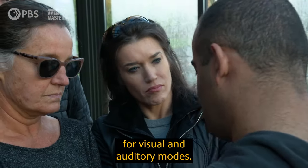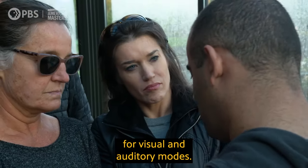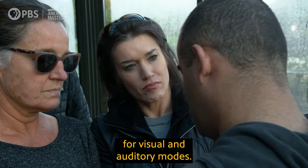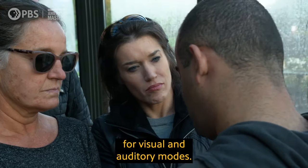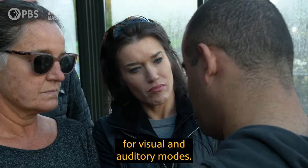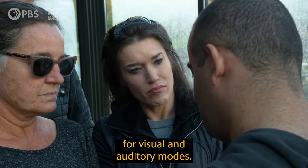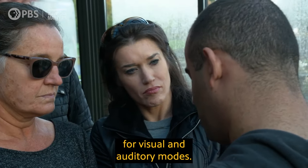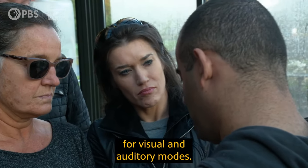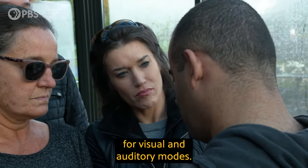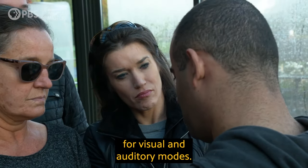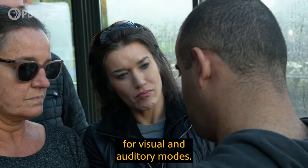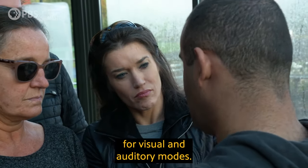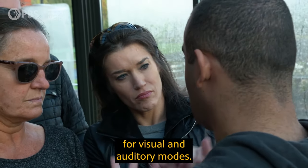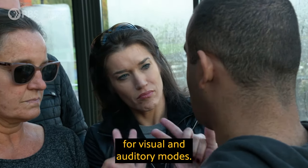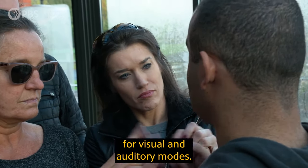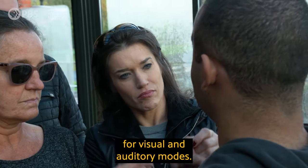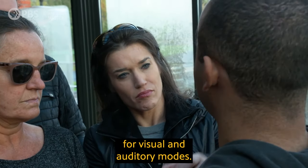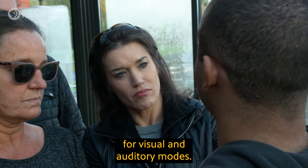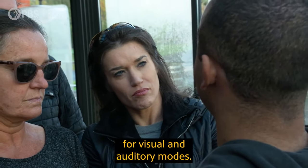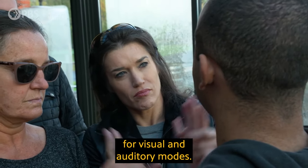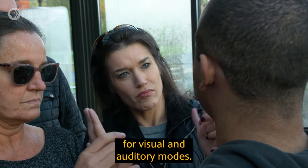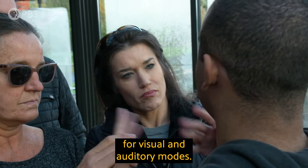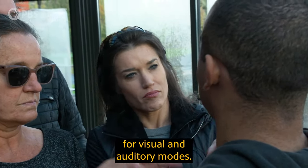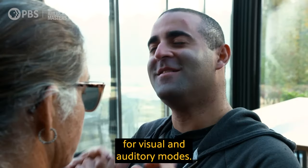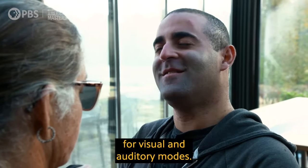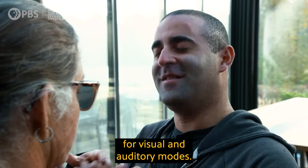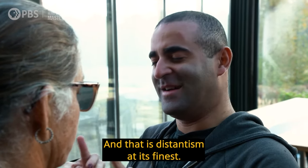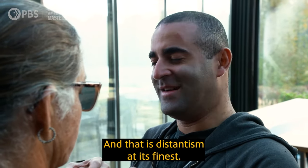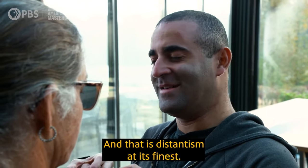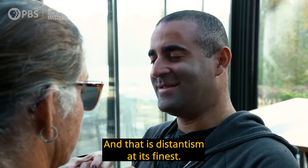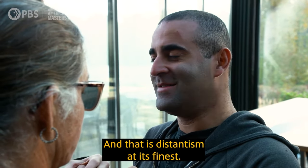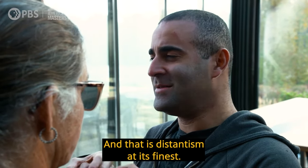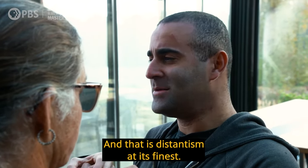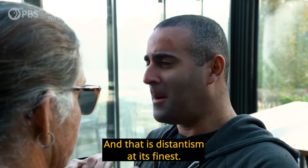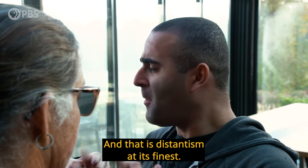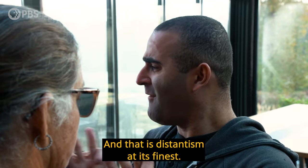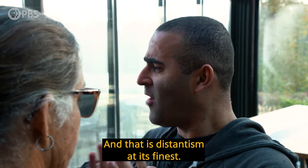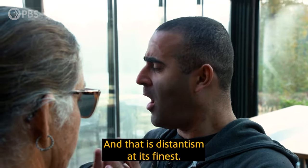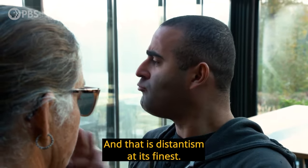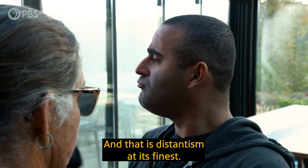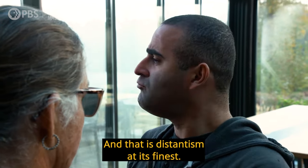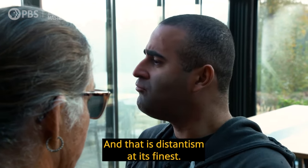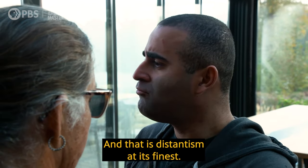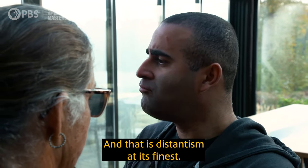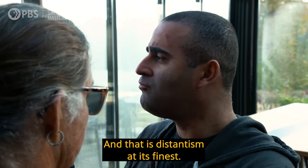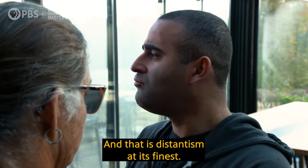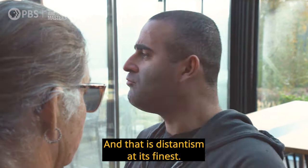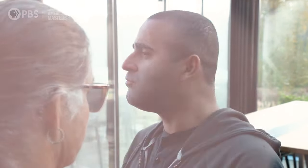for visual and auditory modes. And that is distantism at its finest.